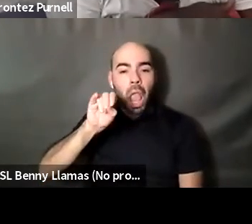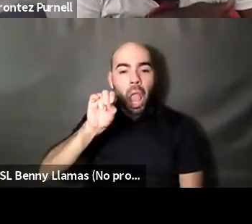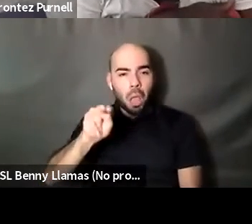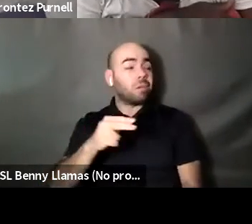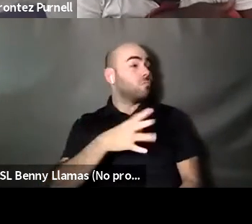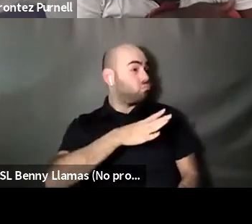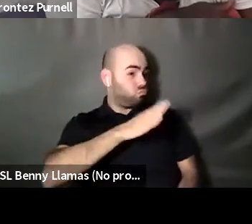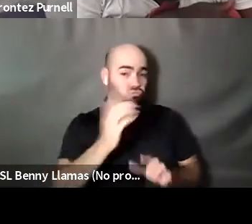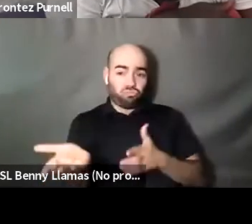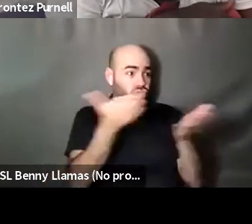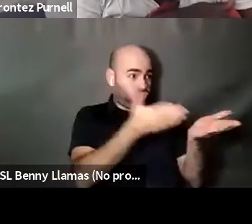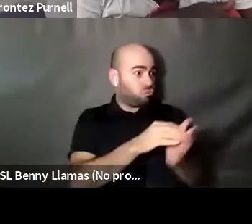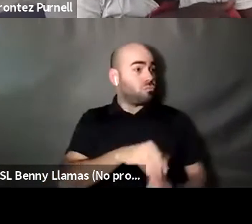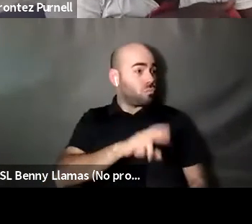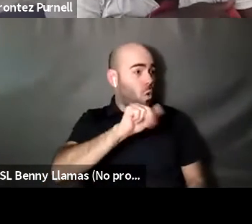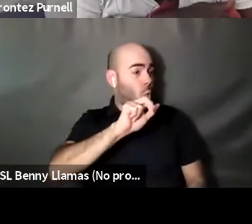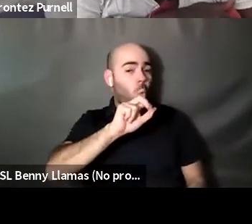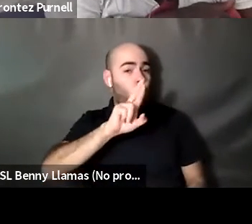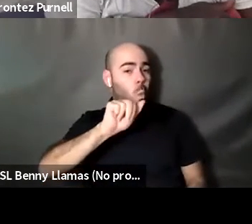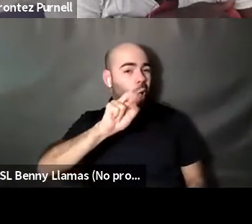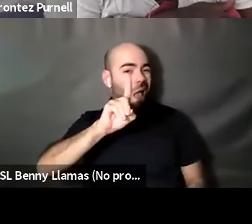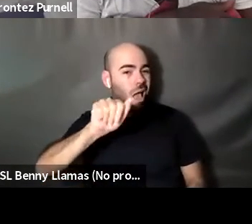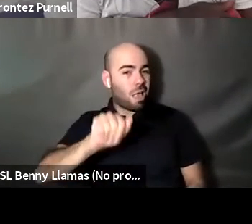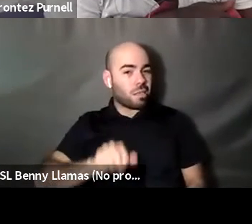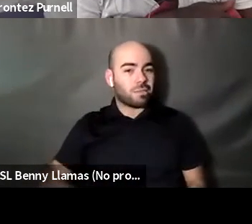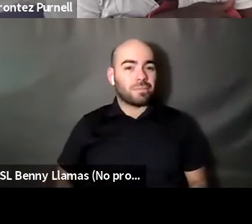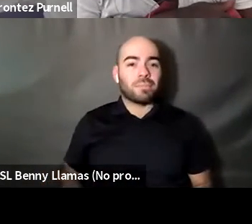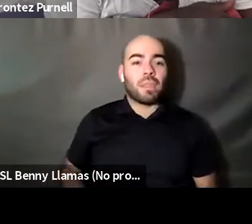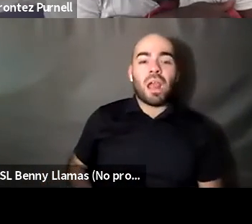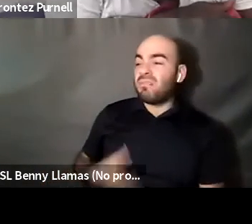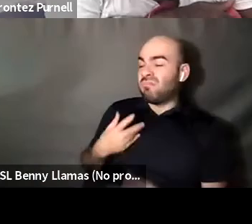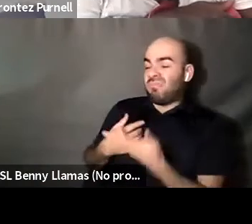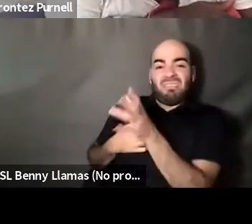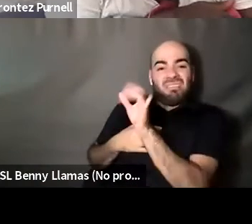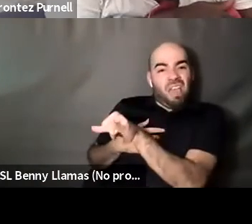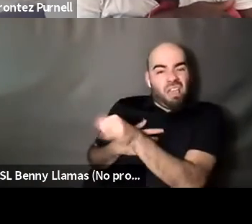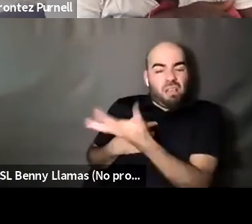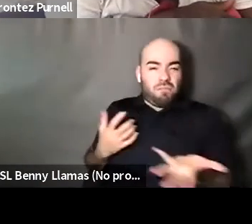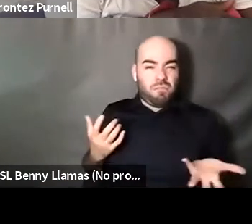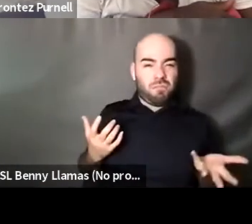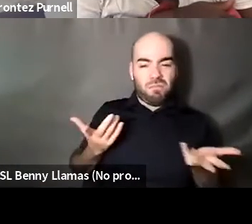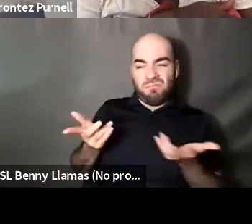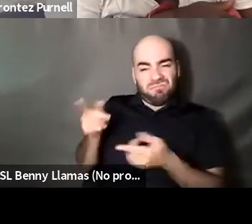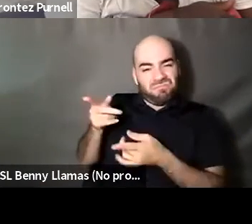Randa Jarrar she/they: Yeah, that's that's right on. I think that like you can't you Nahshon Anderson: can't fight with Randa Jarrar she/they: Gold who are